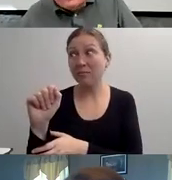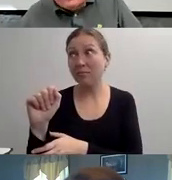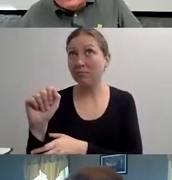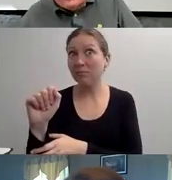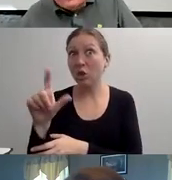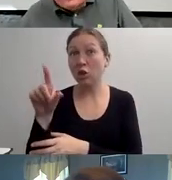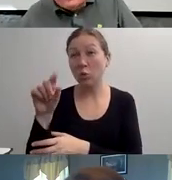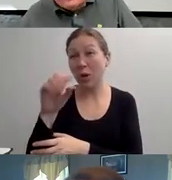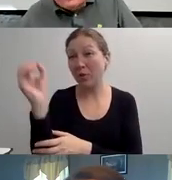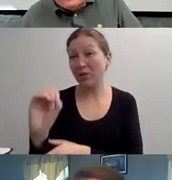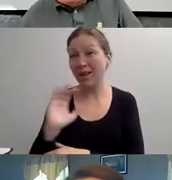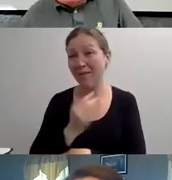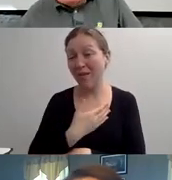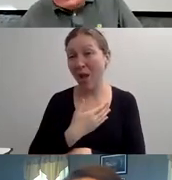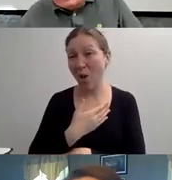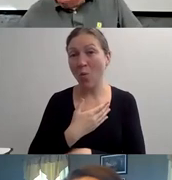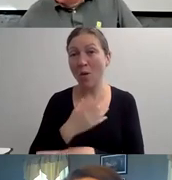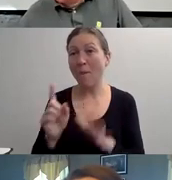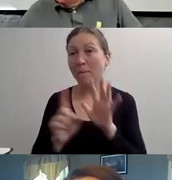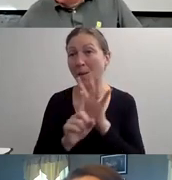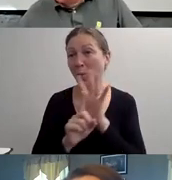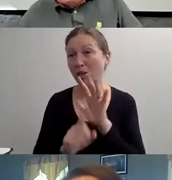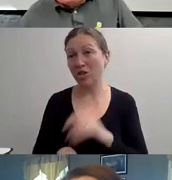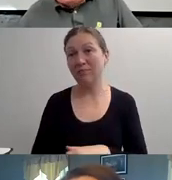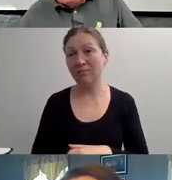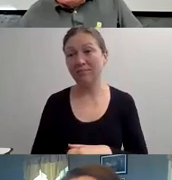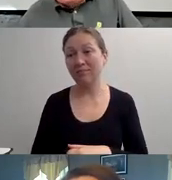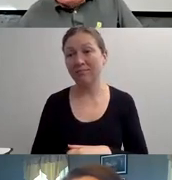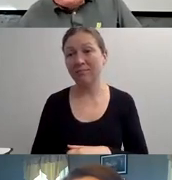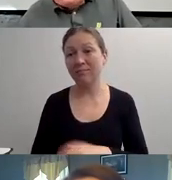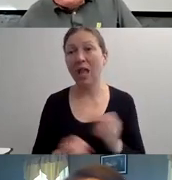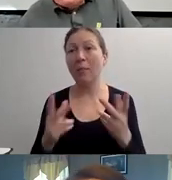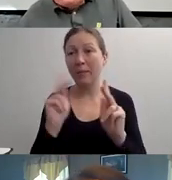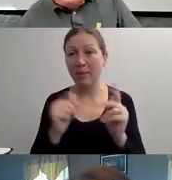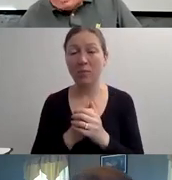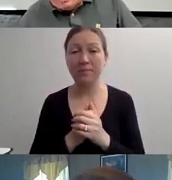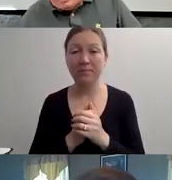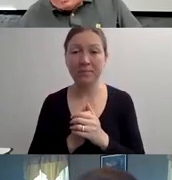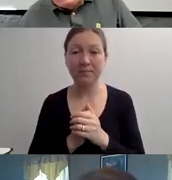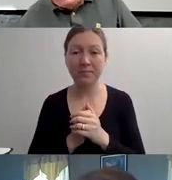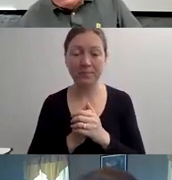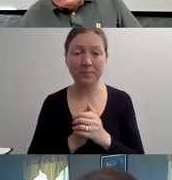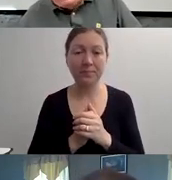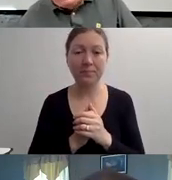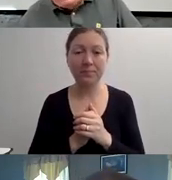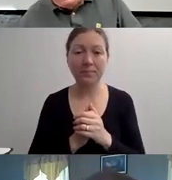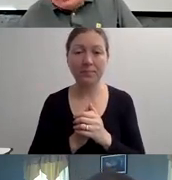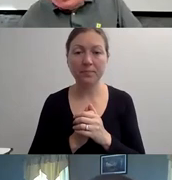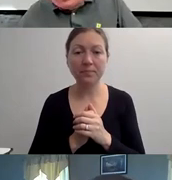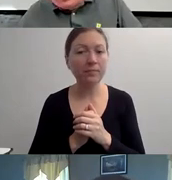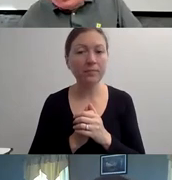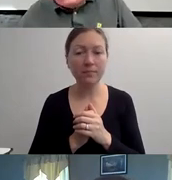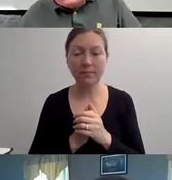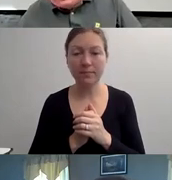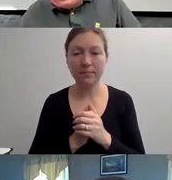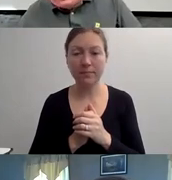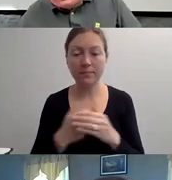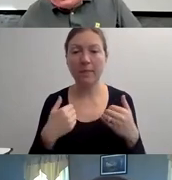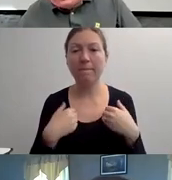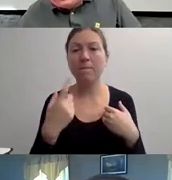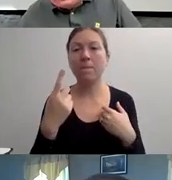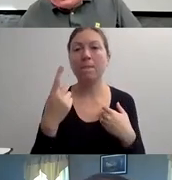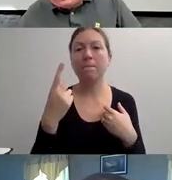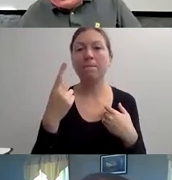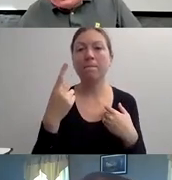WHEN PEOPLE HAVE BASICALLY A ONE DIMENSIONAL CONCEPT OF DISABILITY, THEY COME TO SEE PEOPLE